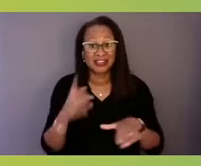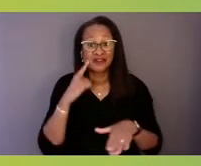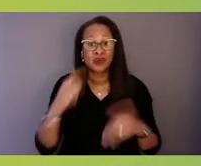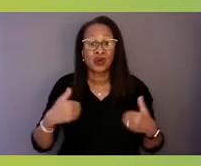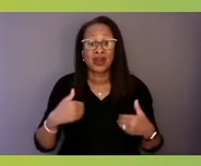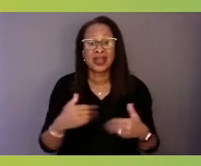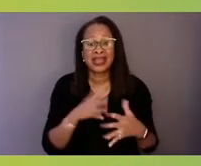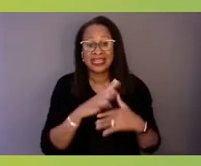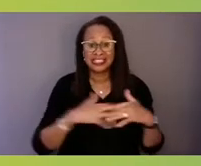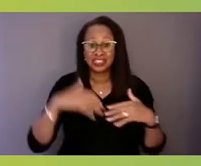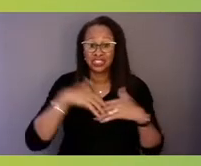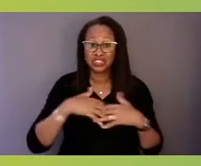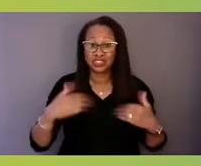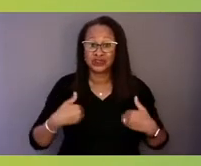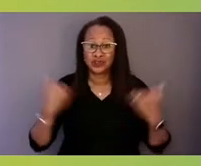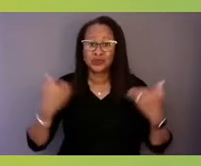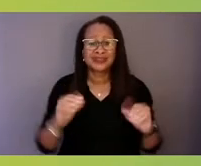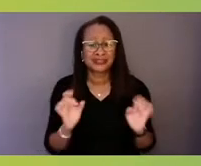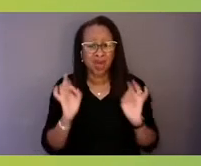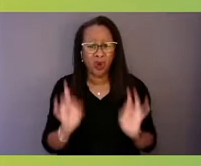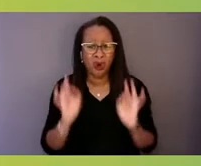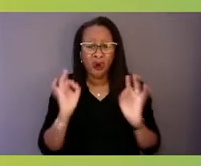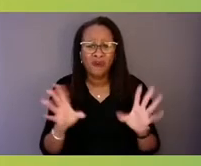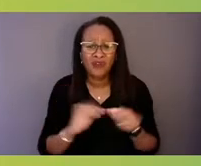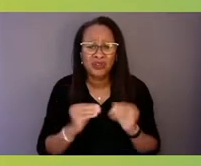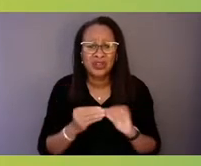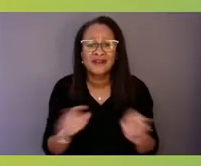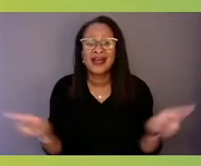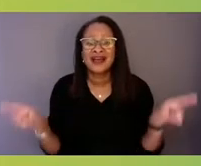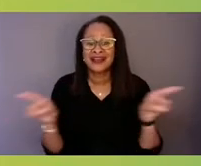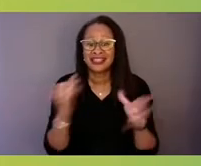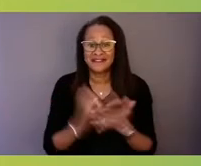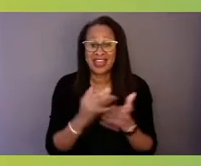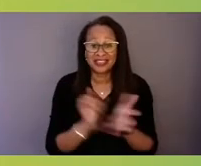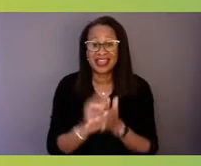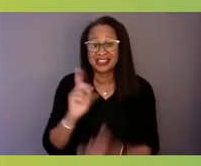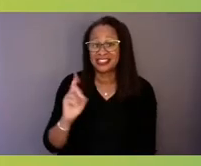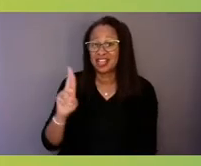The fact, as Dr. Ng pointed out, we're in a childhood mental health crisis,